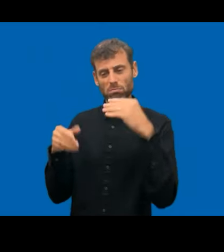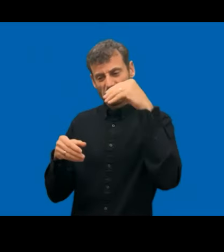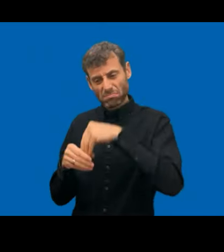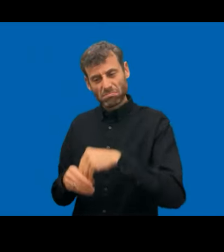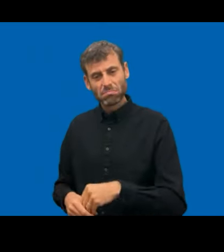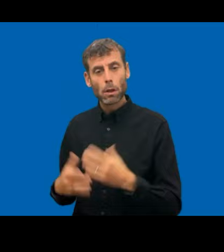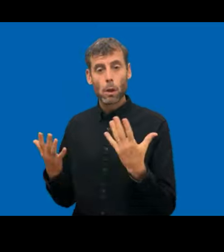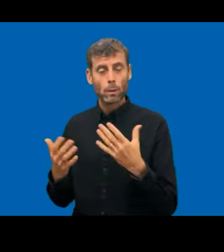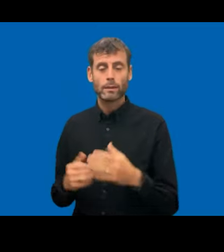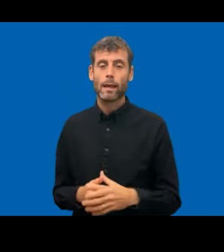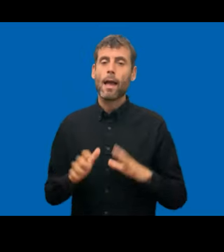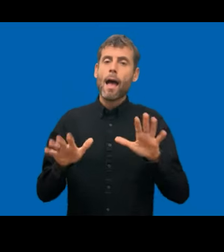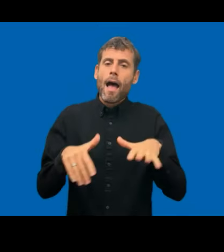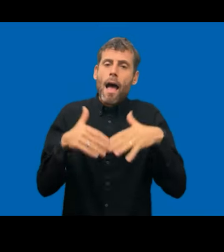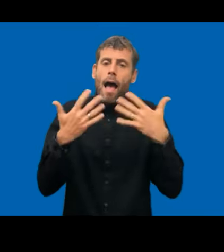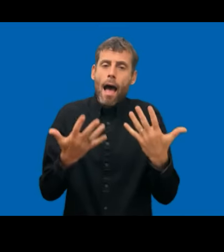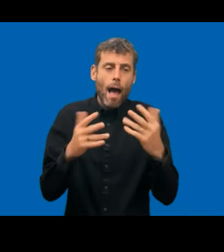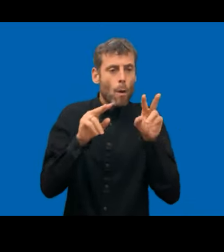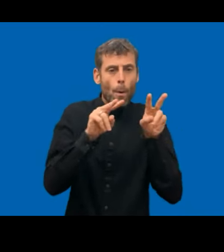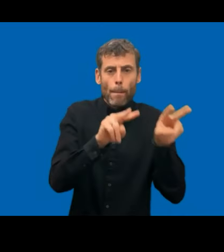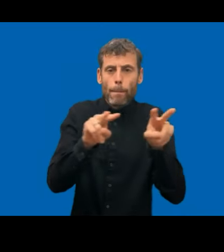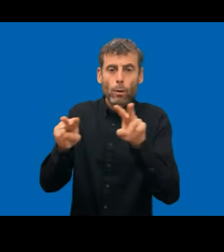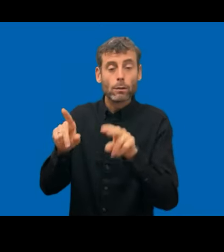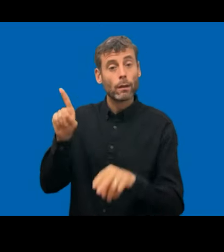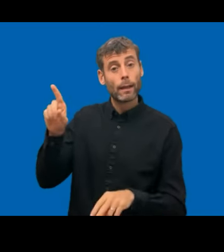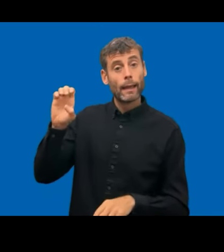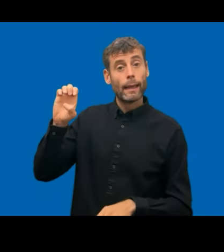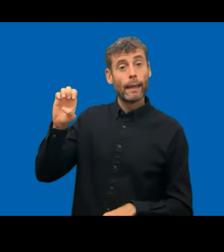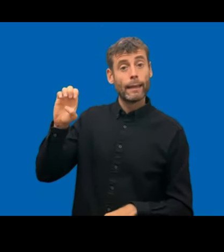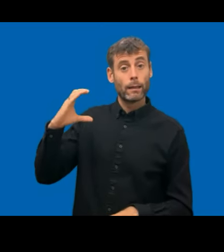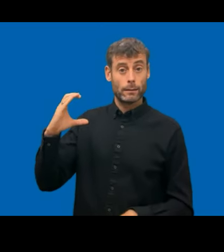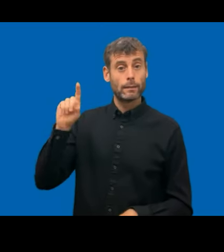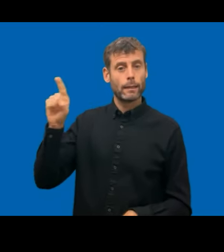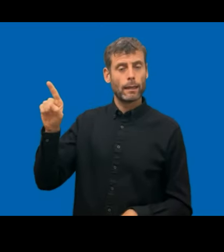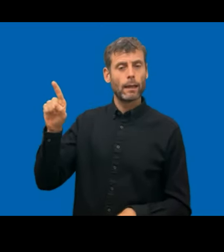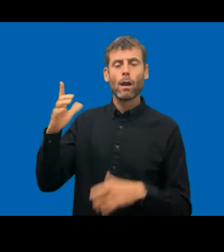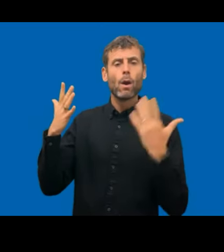monitoring methodology required by the Commission is divided in two parts. Each Member States,